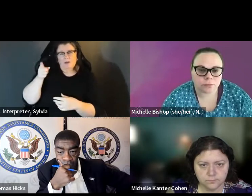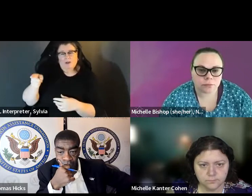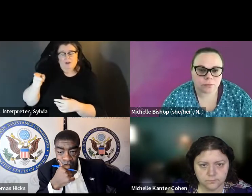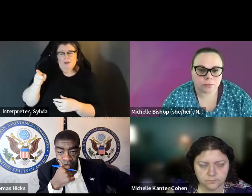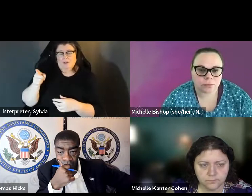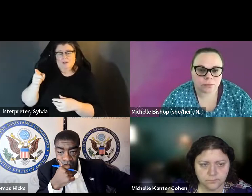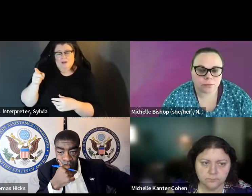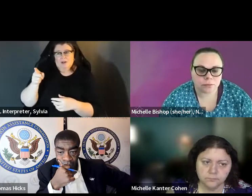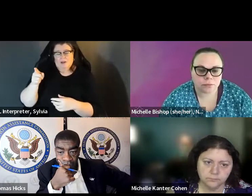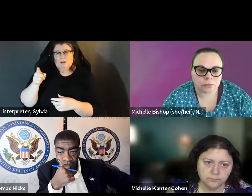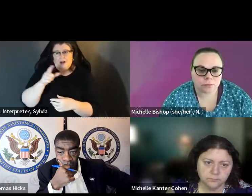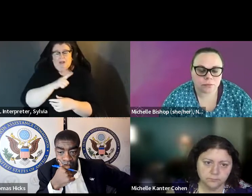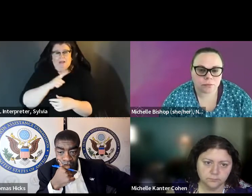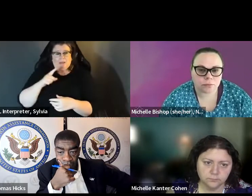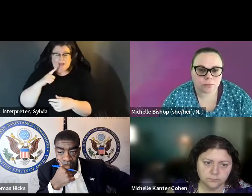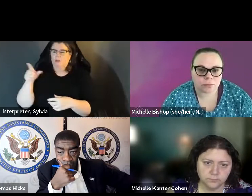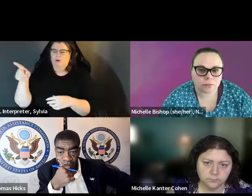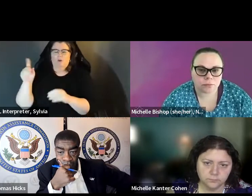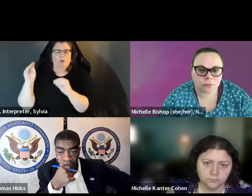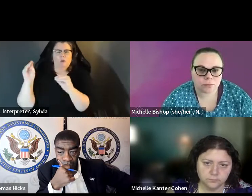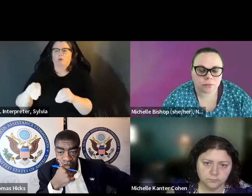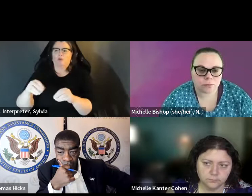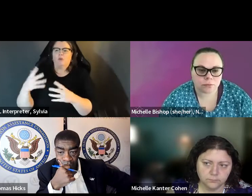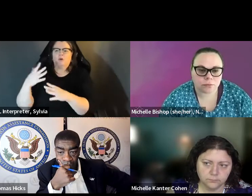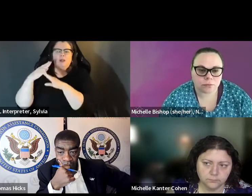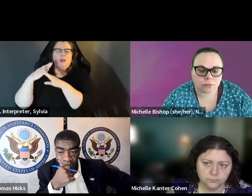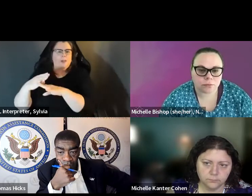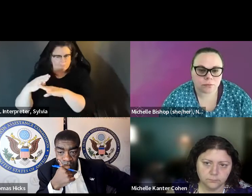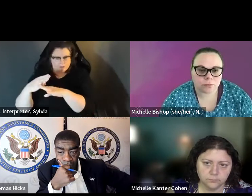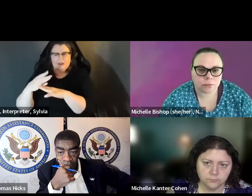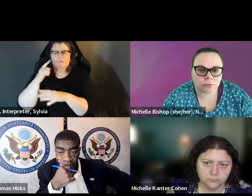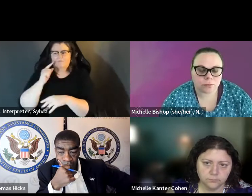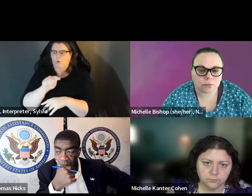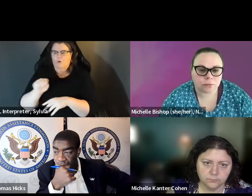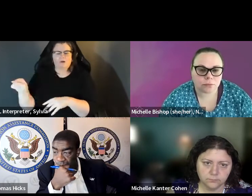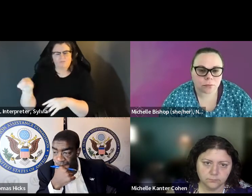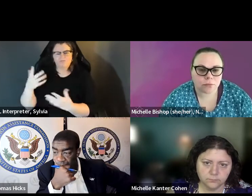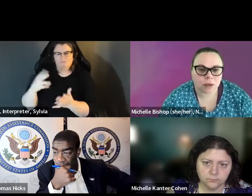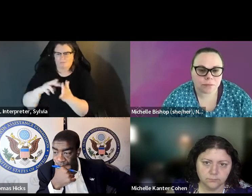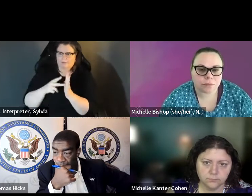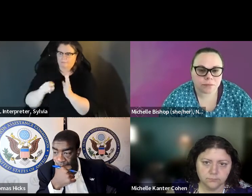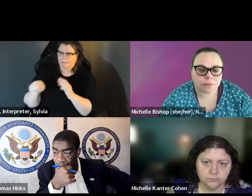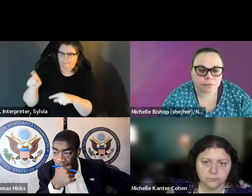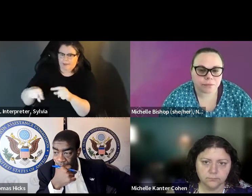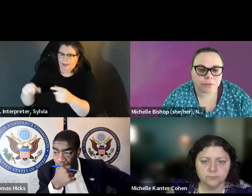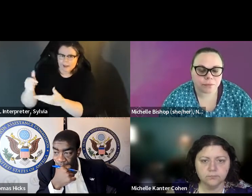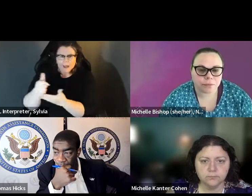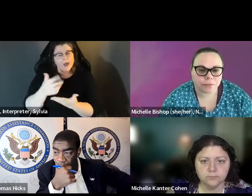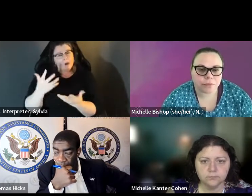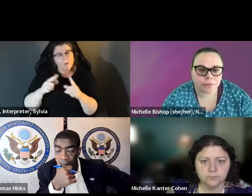information and support with voting. And not only did the legislature limit who can assist somebody in returning a ballot, which, you know, going back to what Michelle was